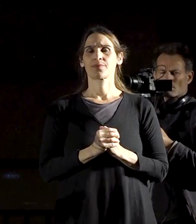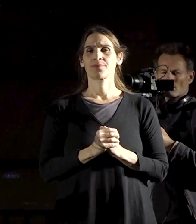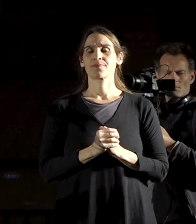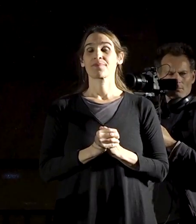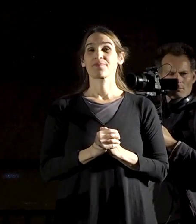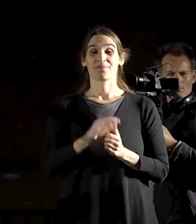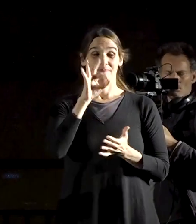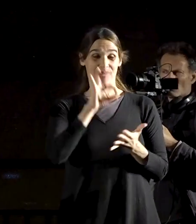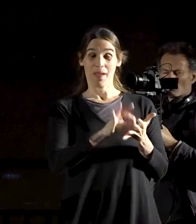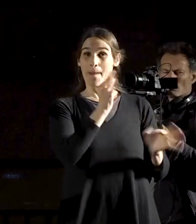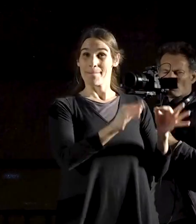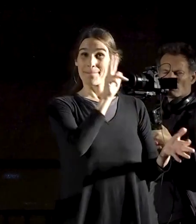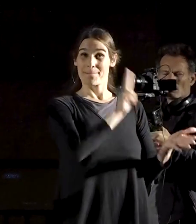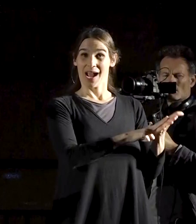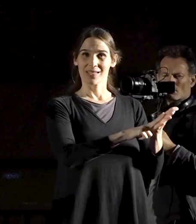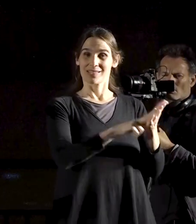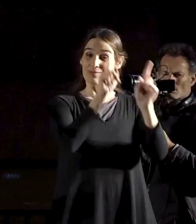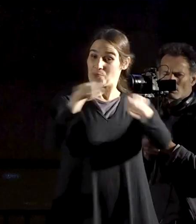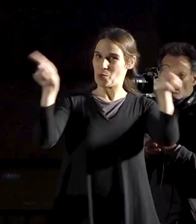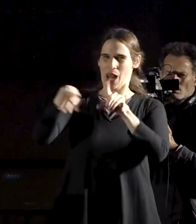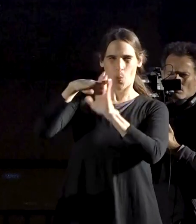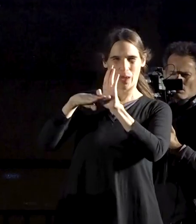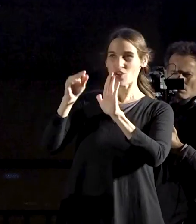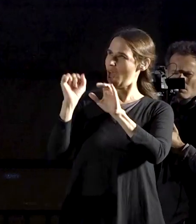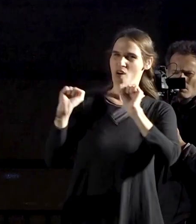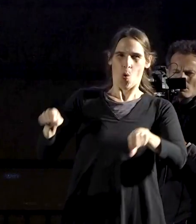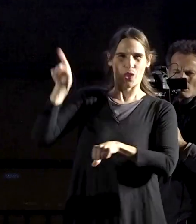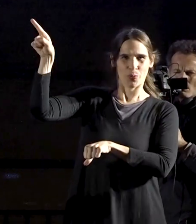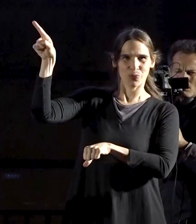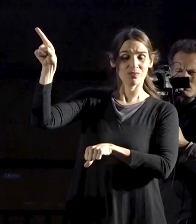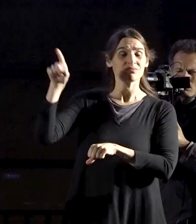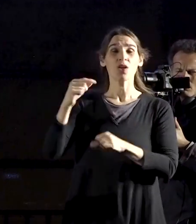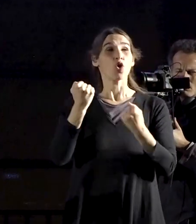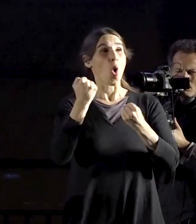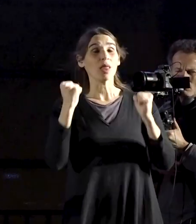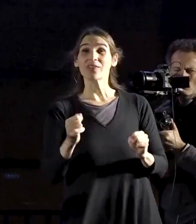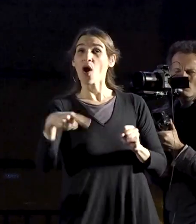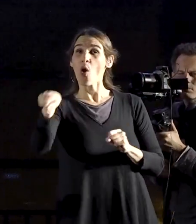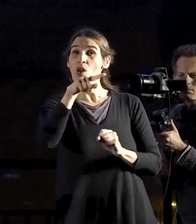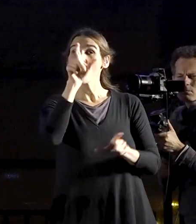And when the Supreme Court rejects the laws of tyranny, the security forces